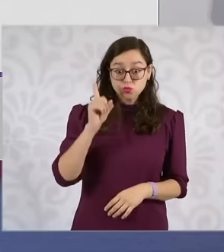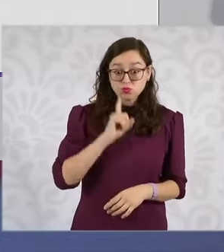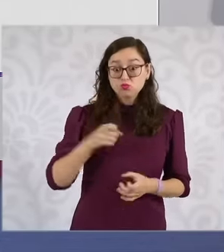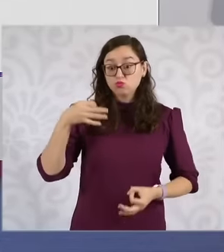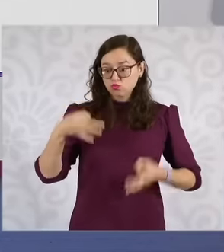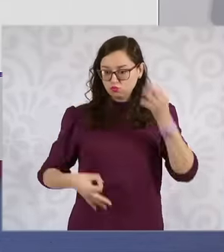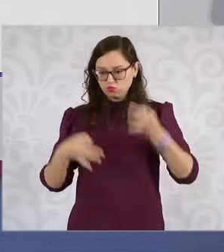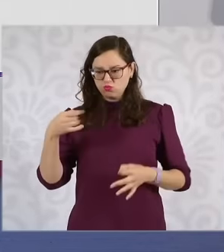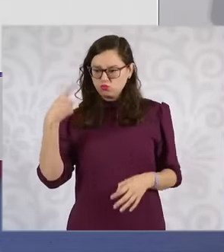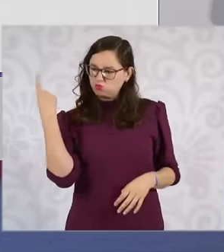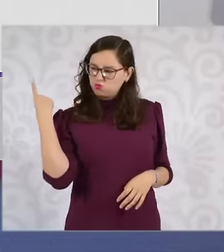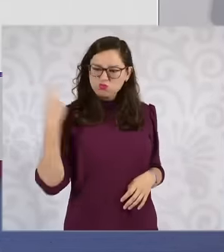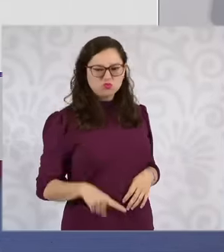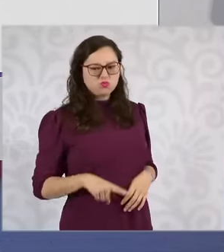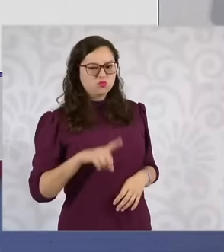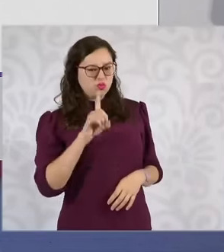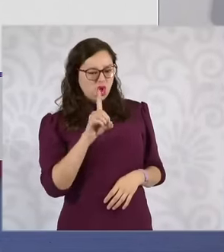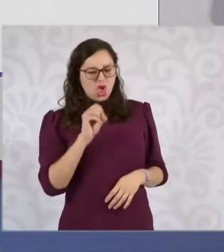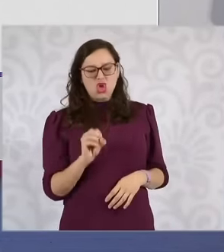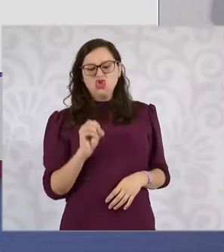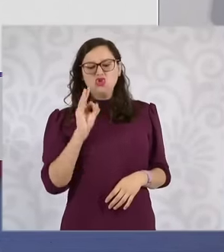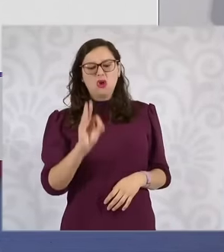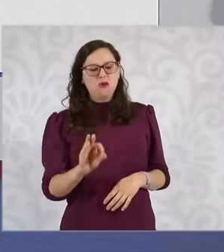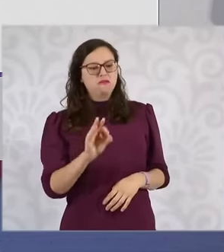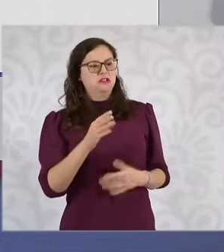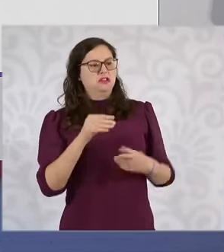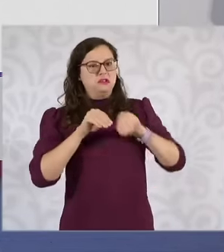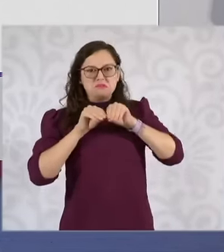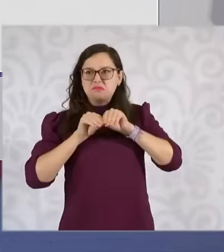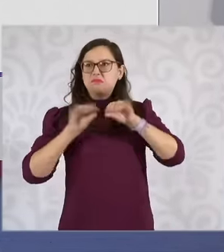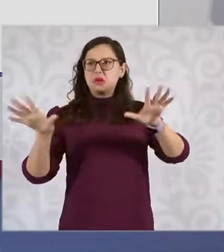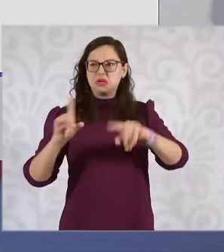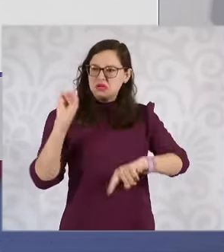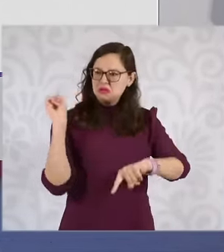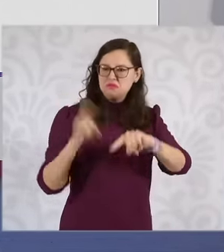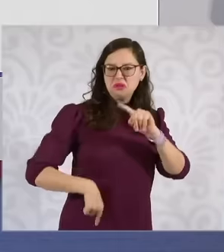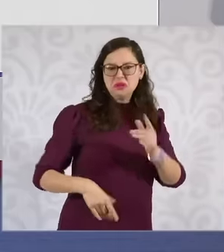the one that orders to eliminate thus eliminate from the Official Gazette we know this from the